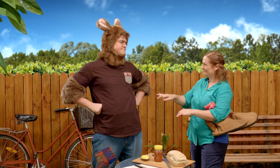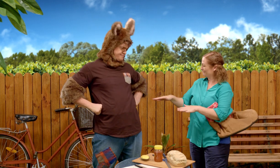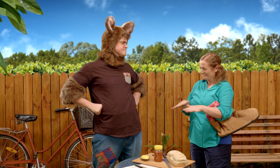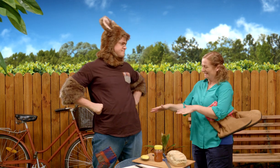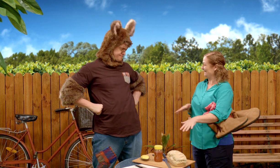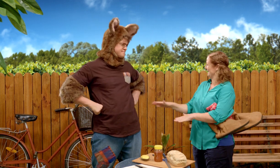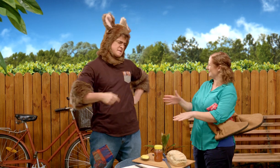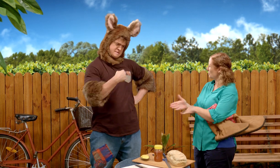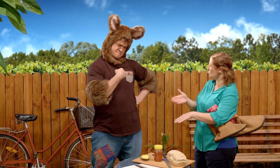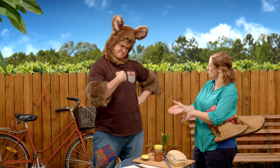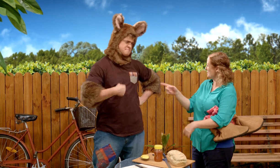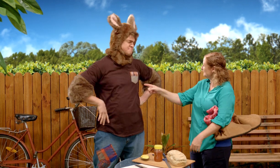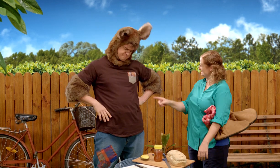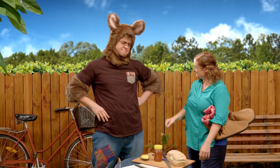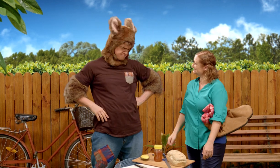doing lots of measuring.